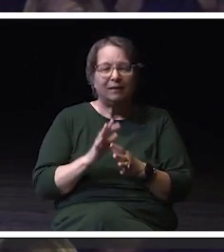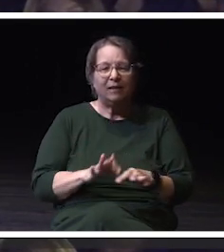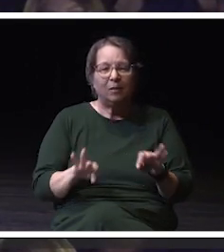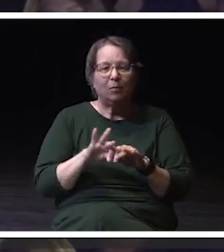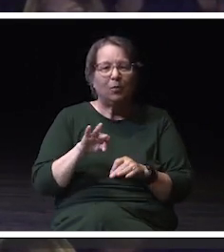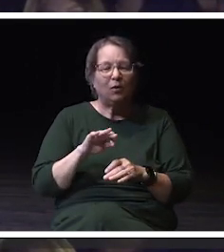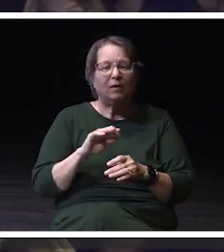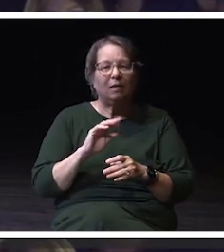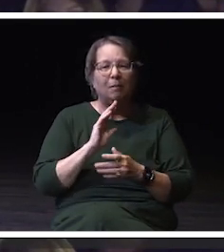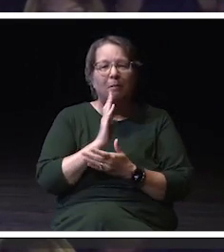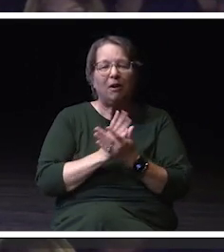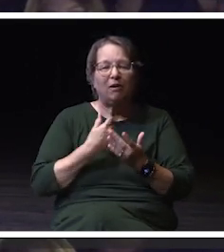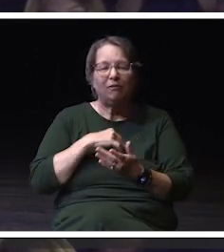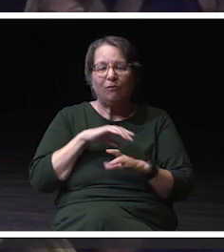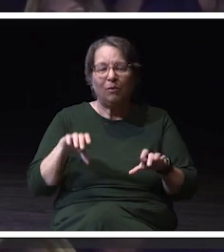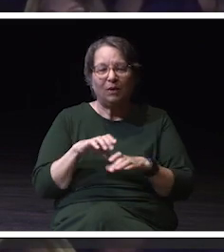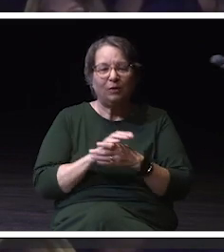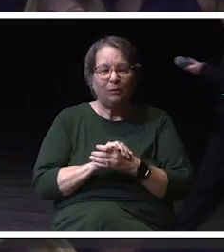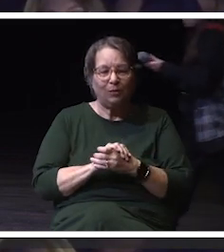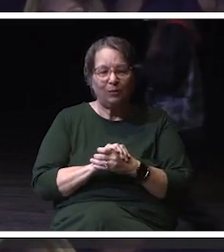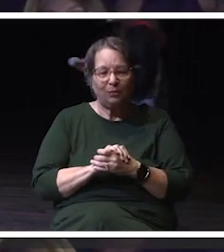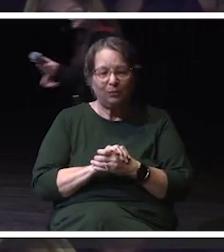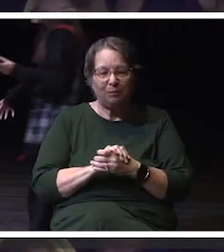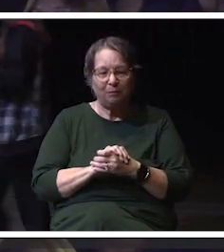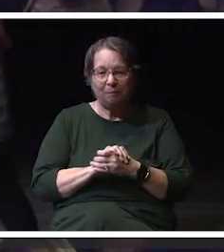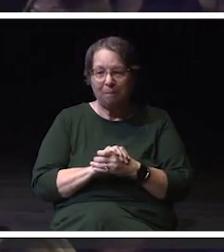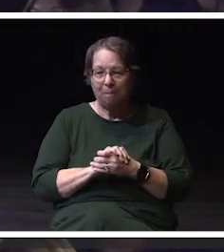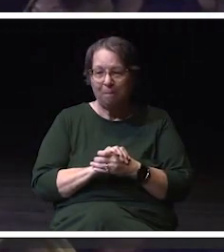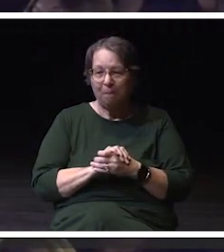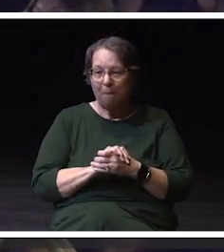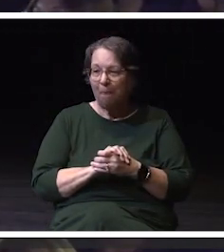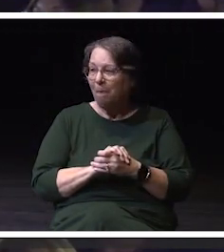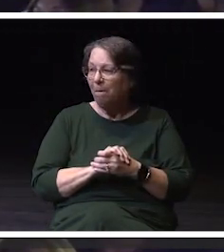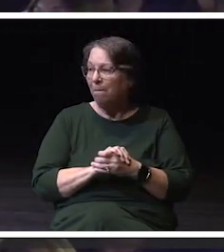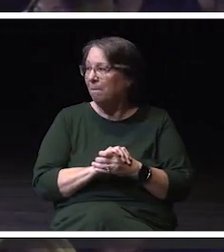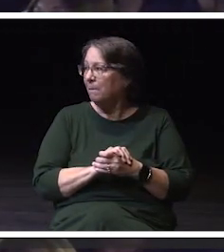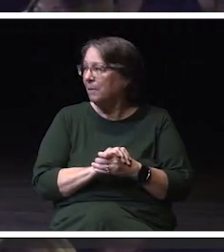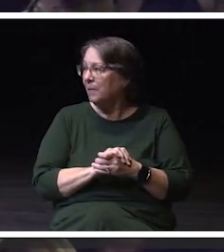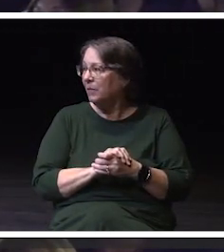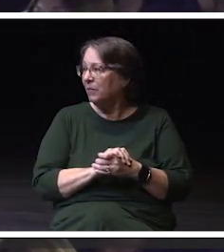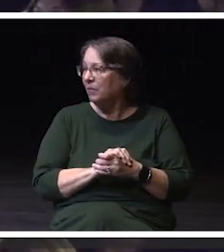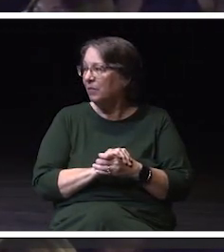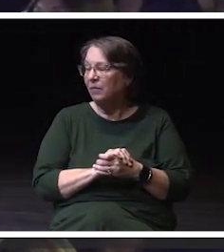to strive toward achievement and student success,